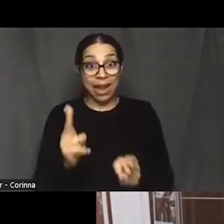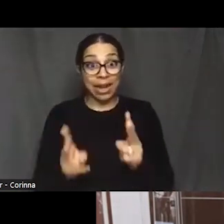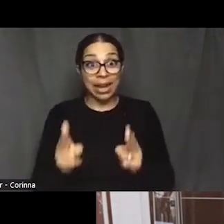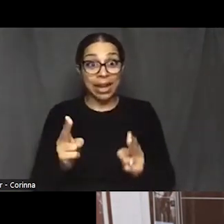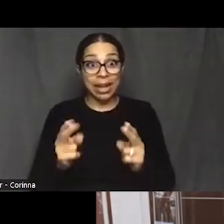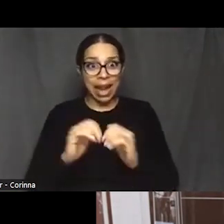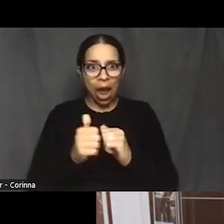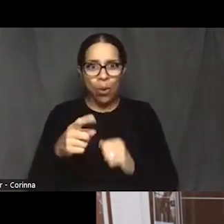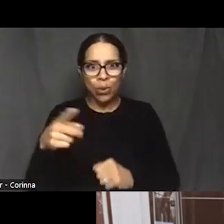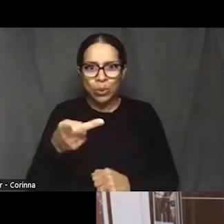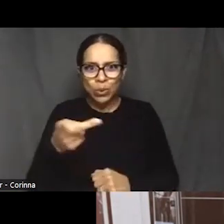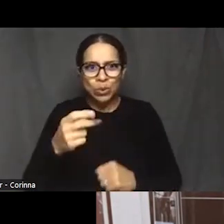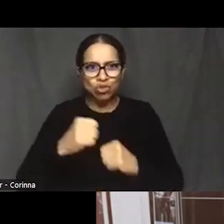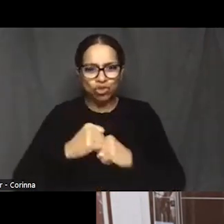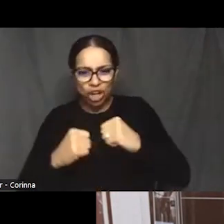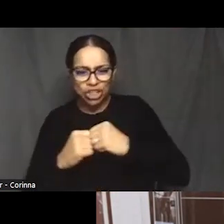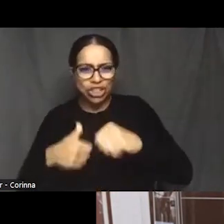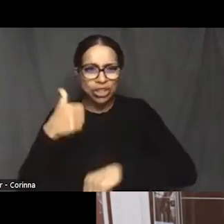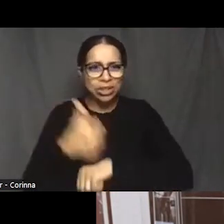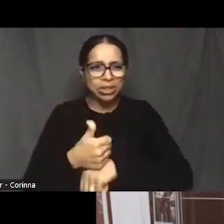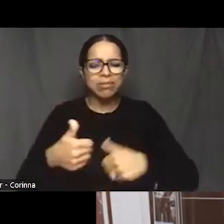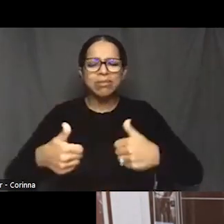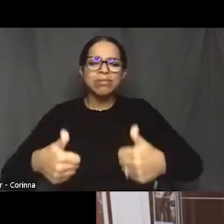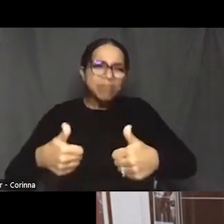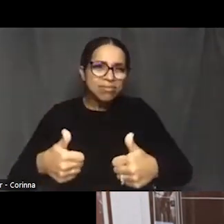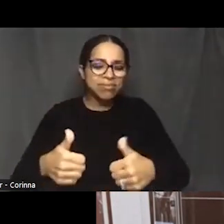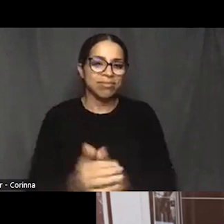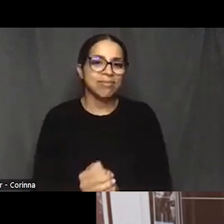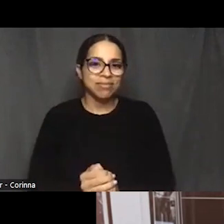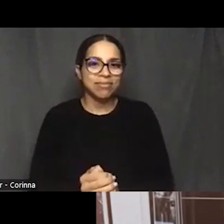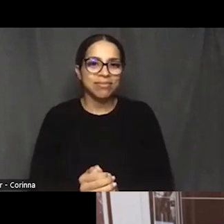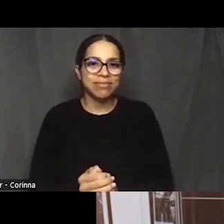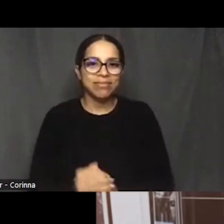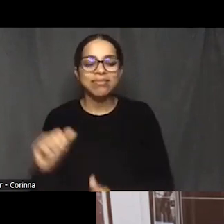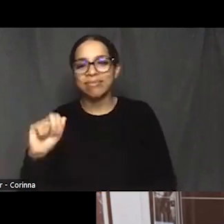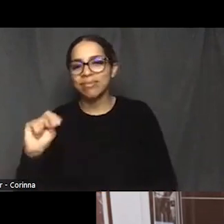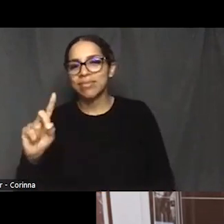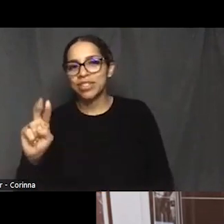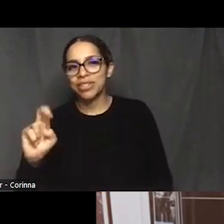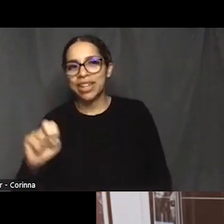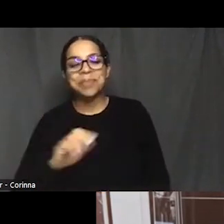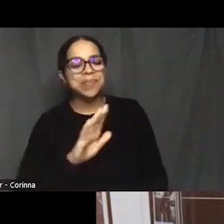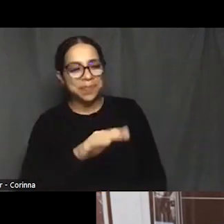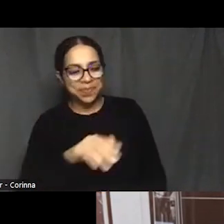I mean, Randy, Randy was our second interview,